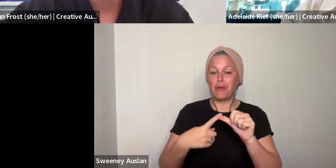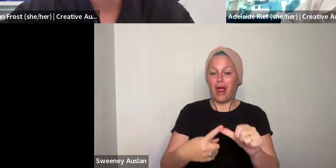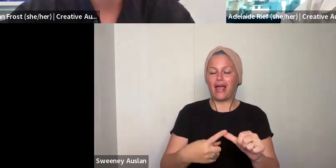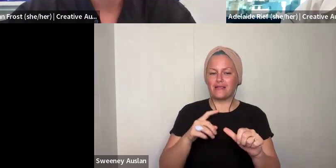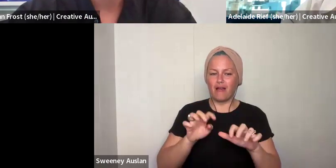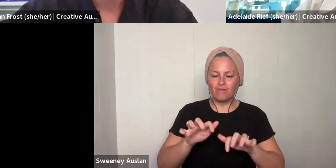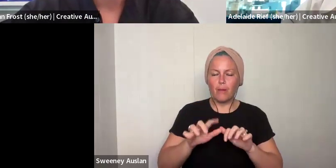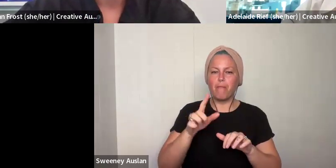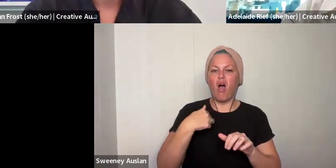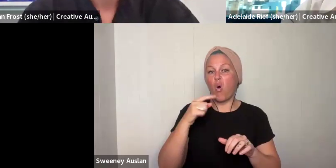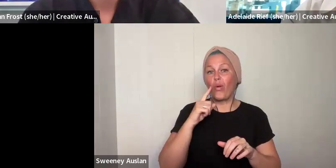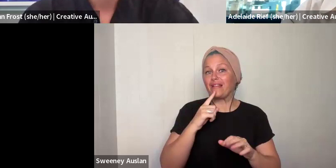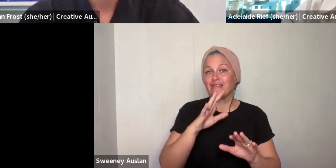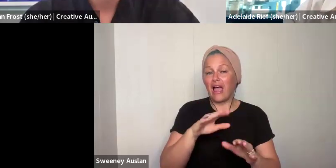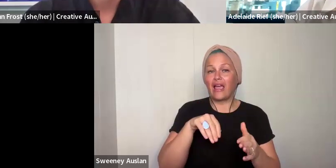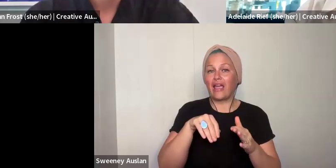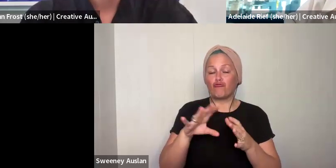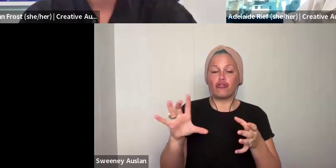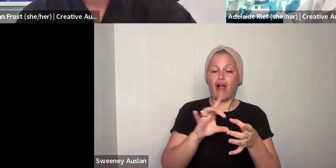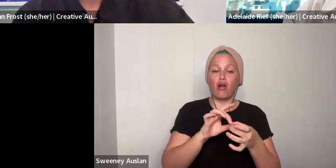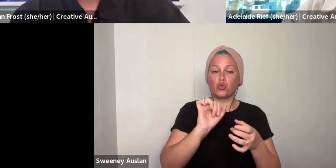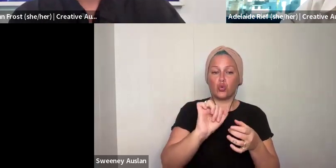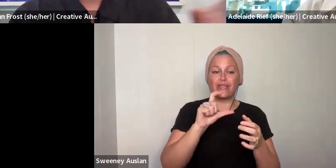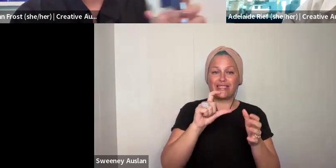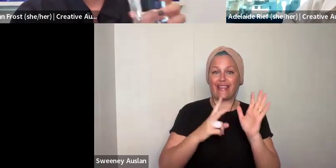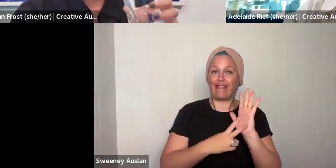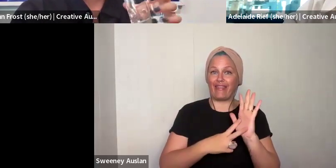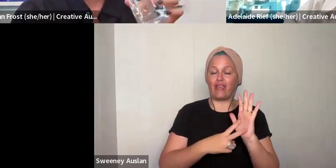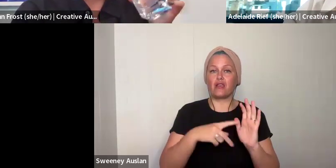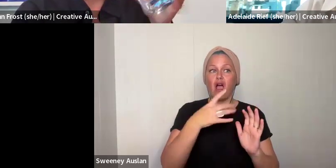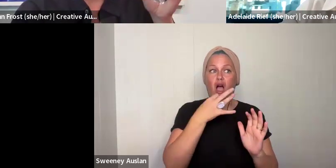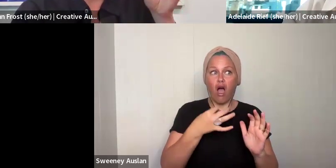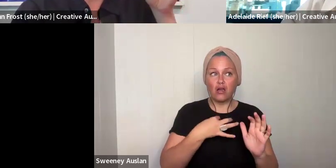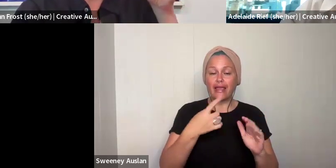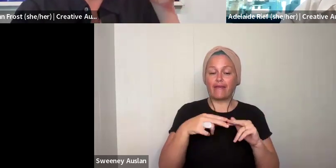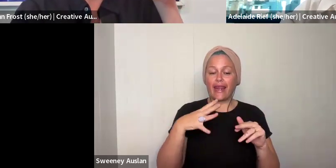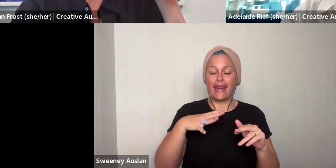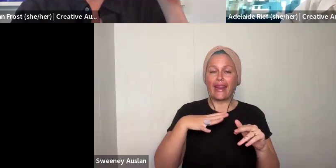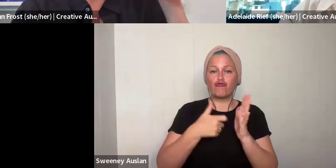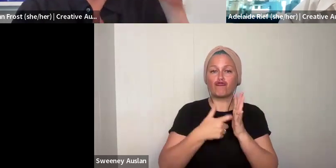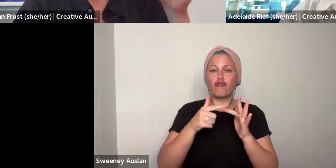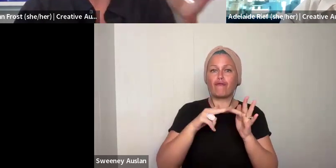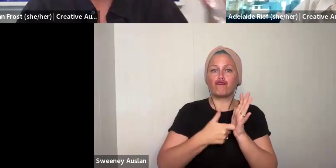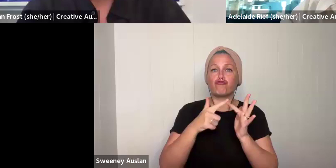about CV, which I think my colleague Adam is in the process of answering, but I will go